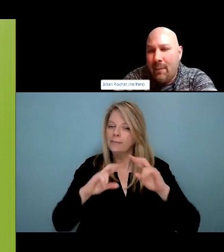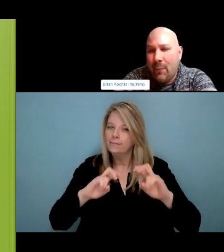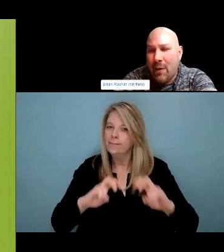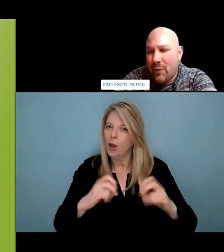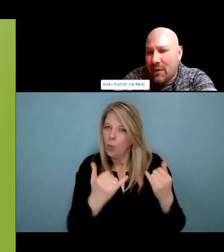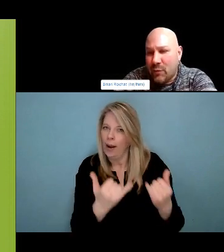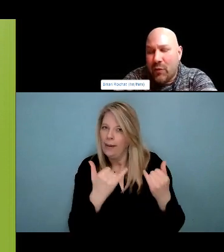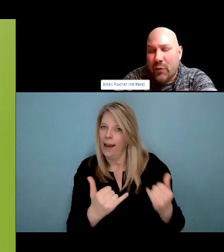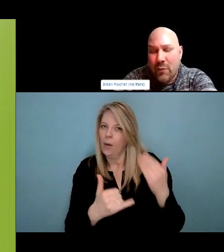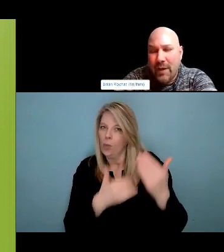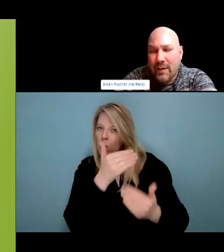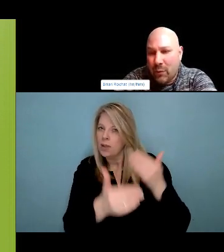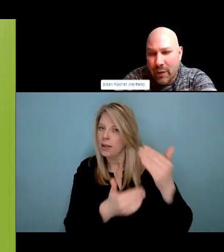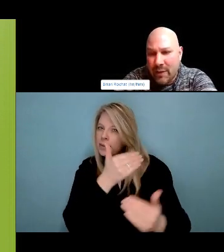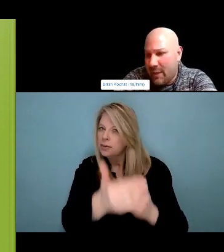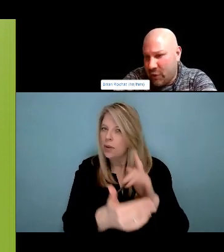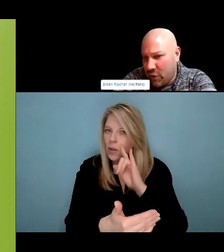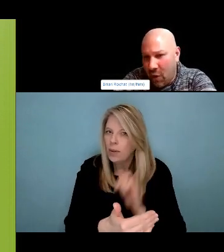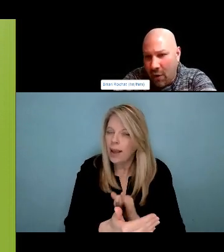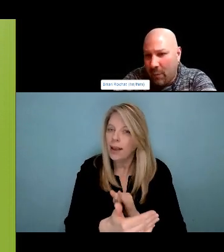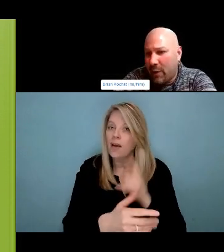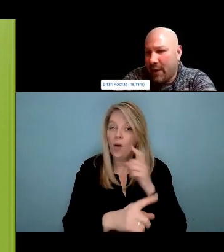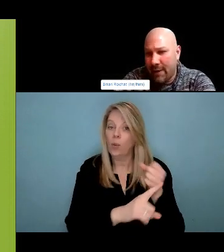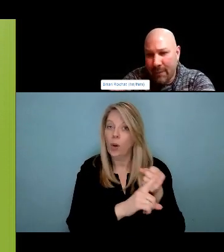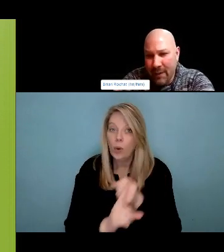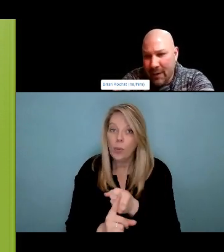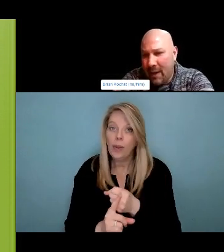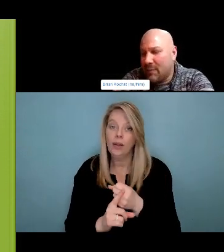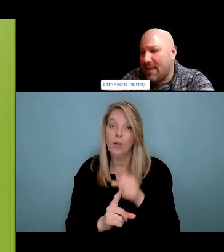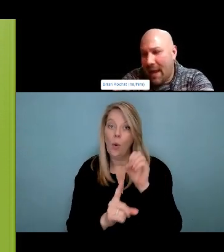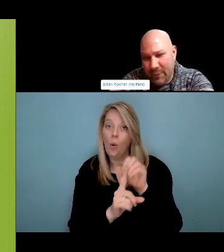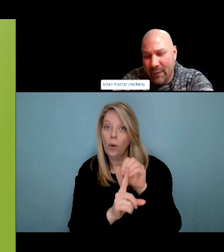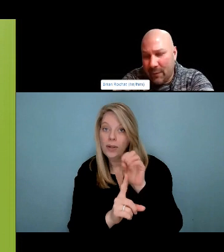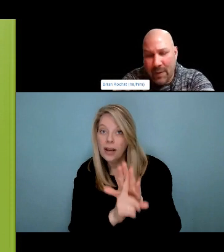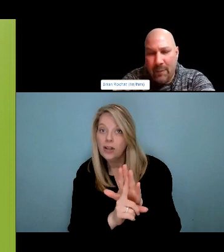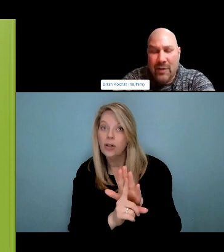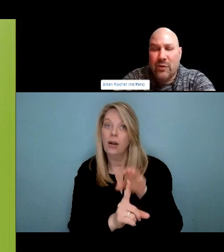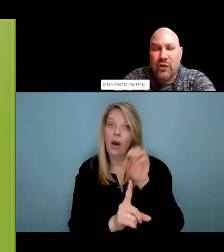min wait because there's only room for one person at a time to do it.